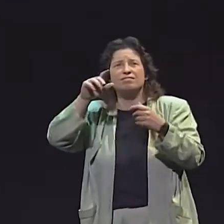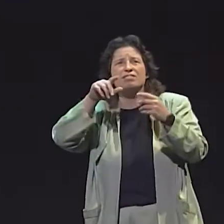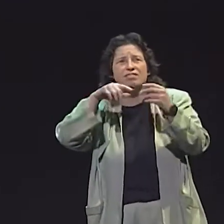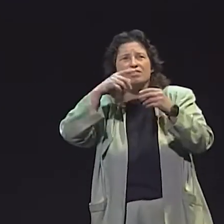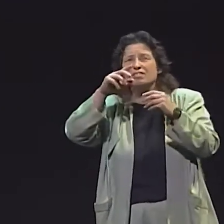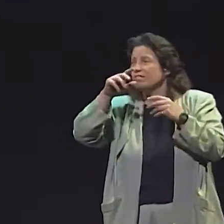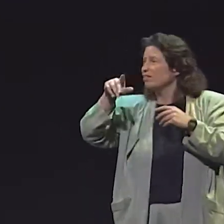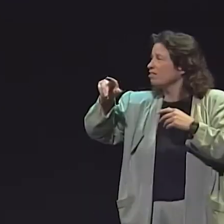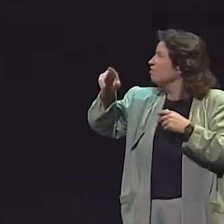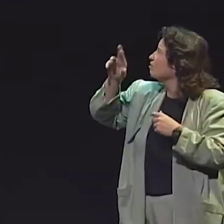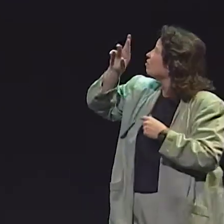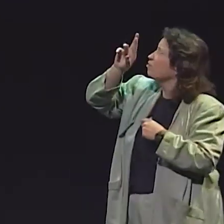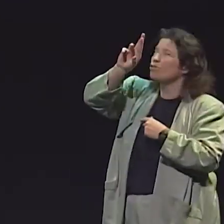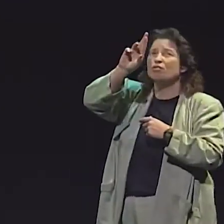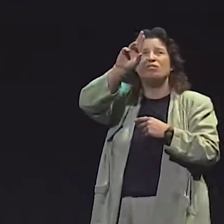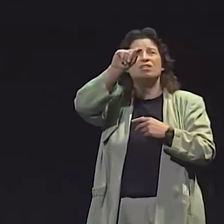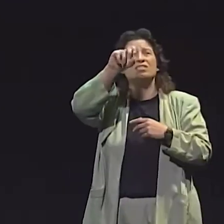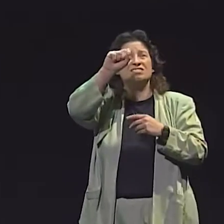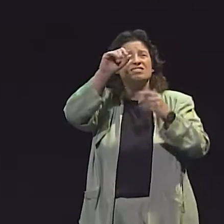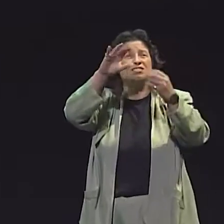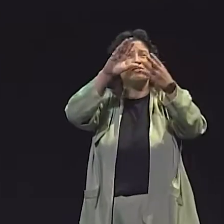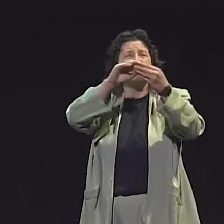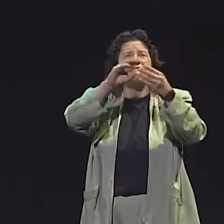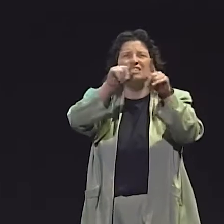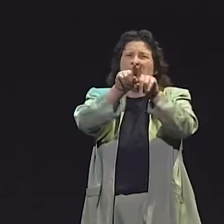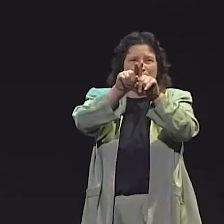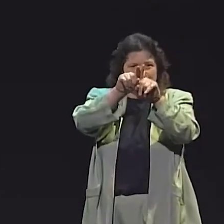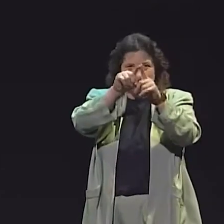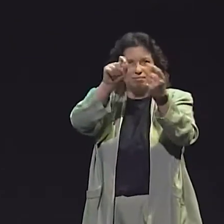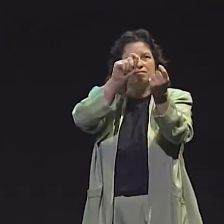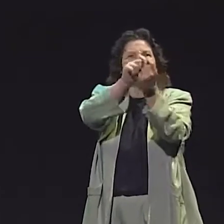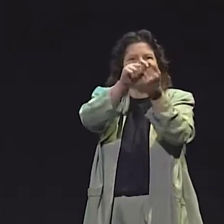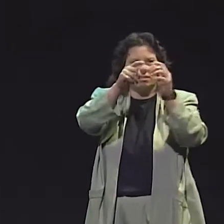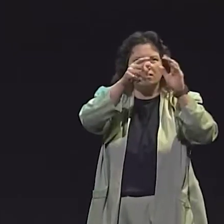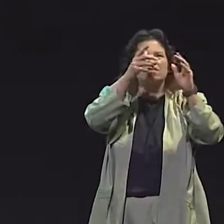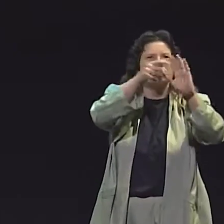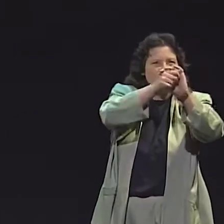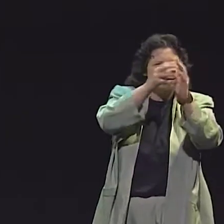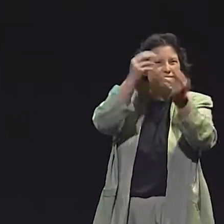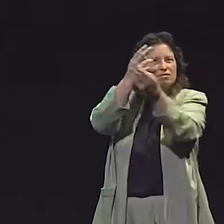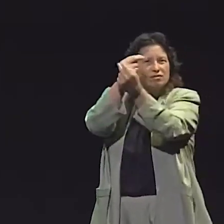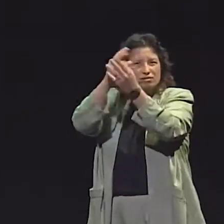OK. SAM JUST TALKED ABOUT